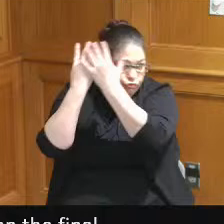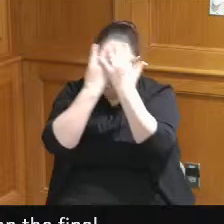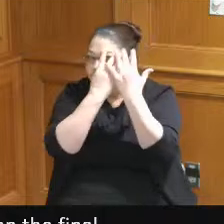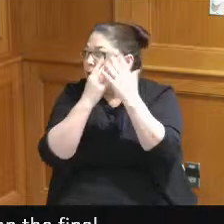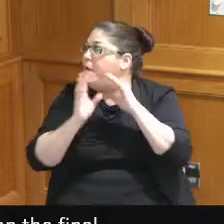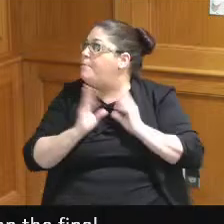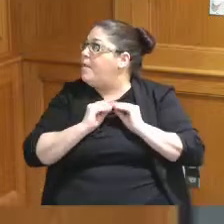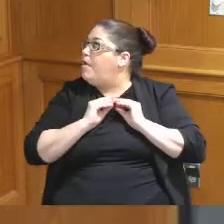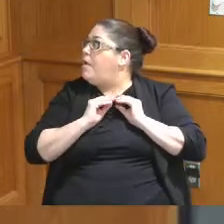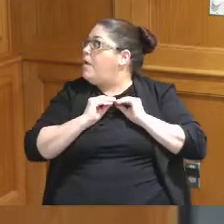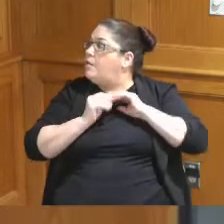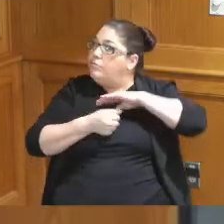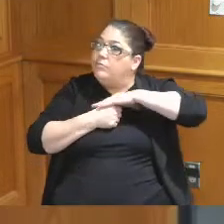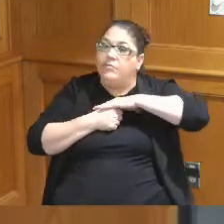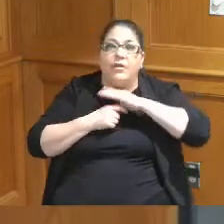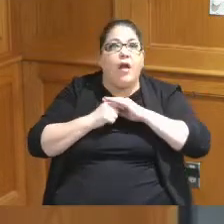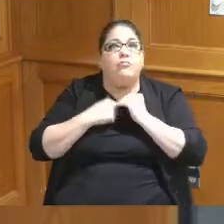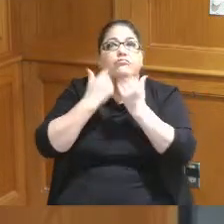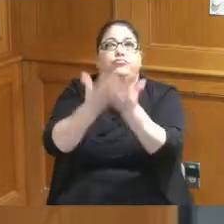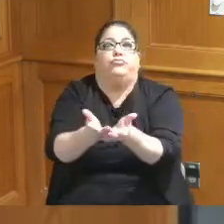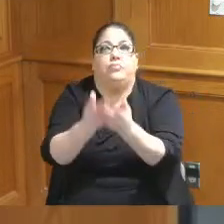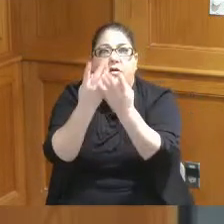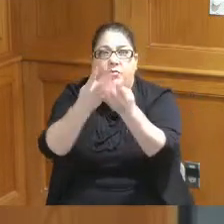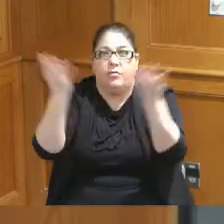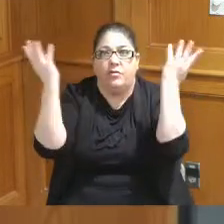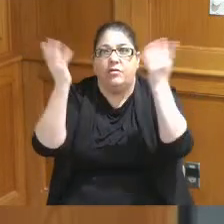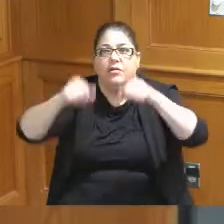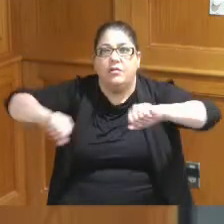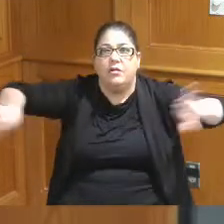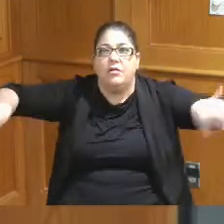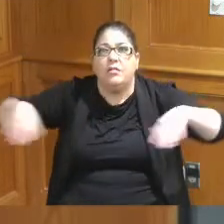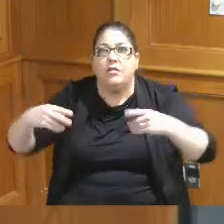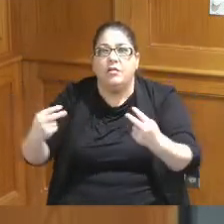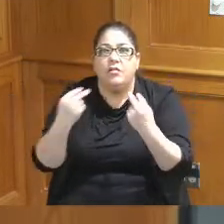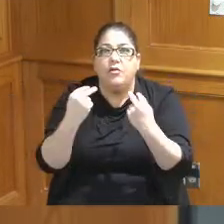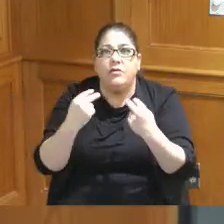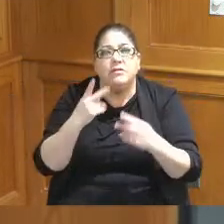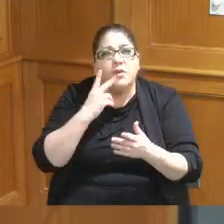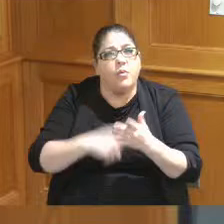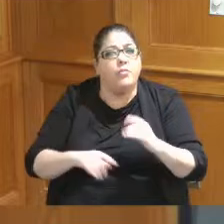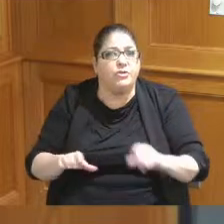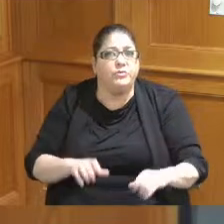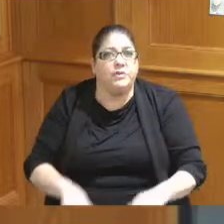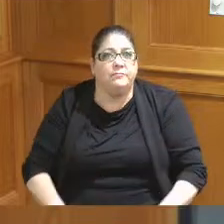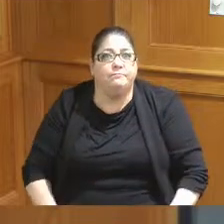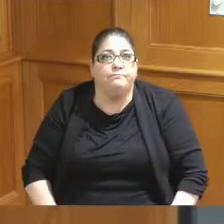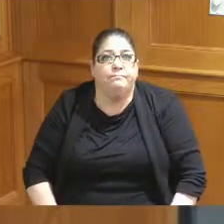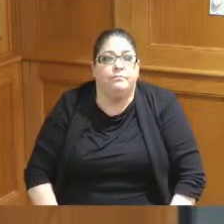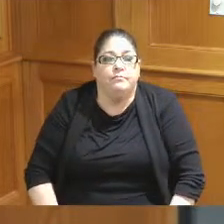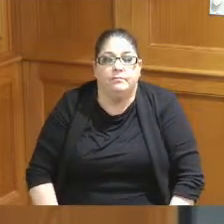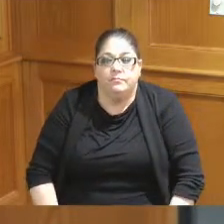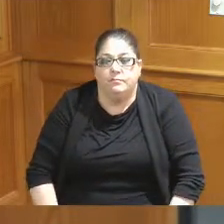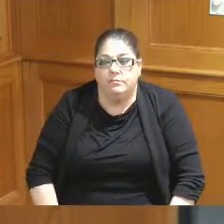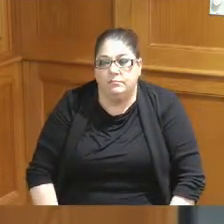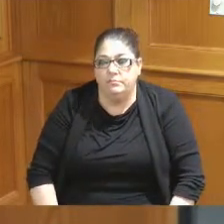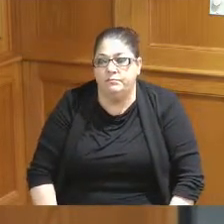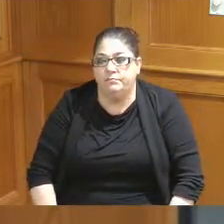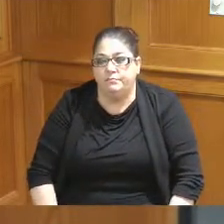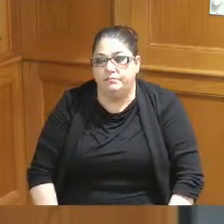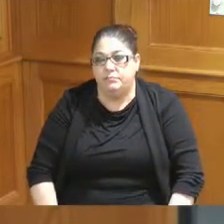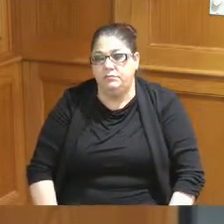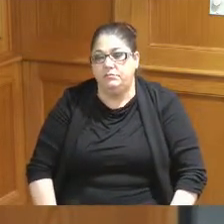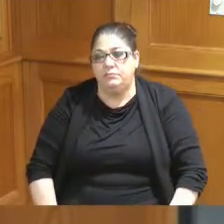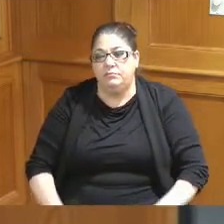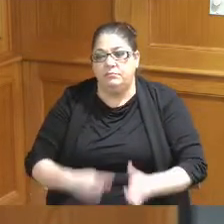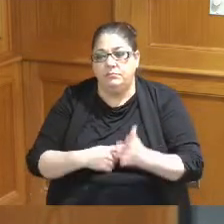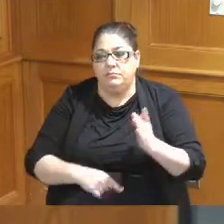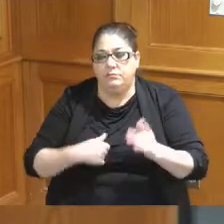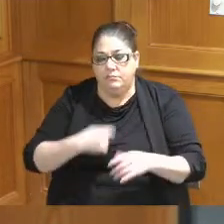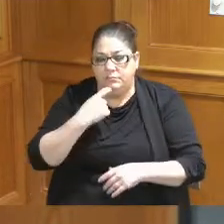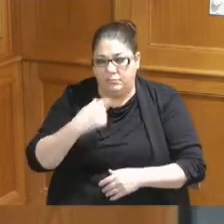and put everything out on on the table so those are the things that I have said I have concerns